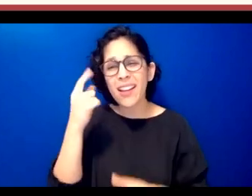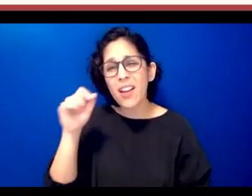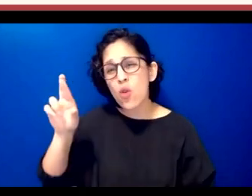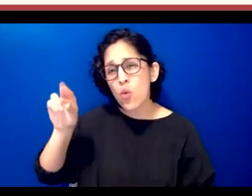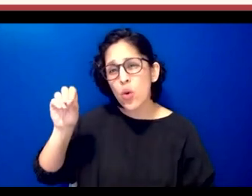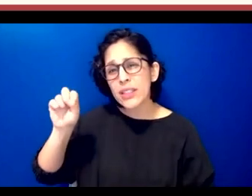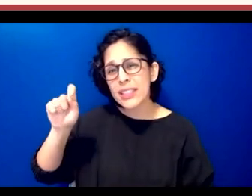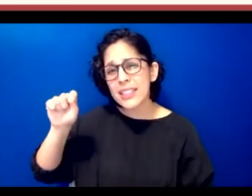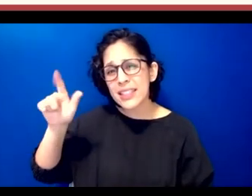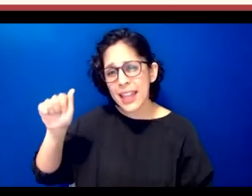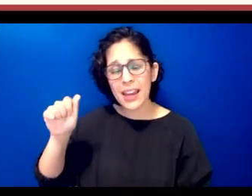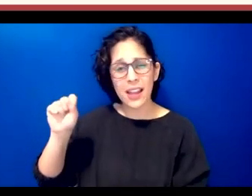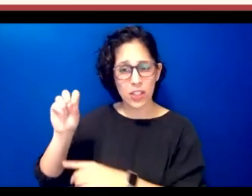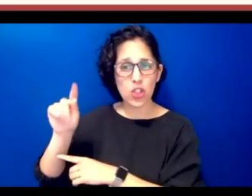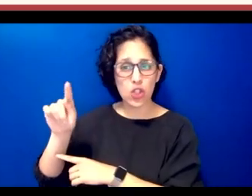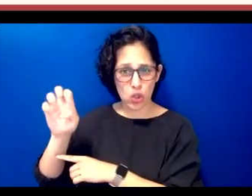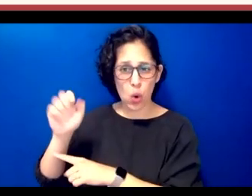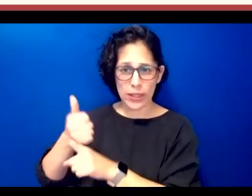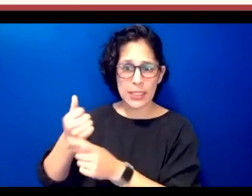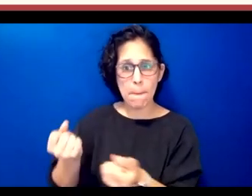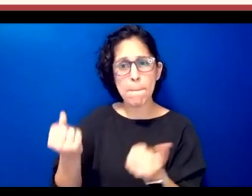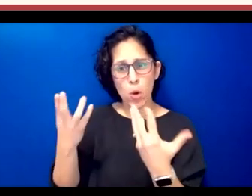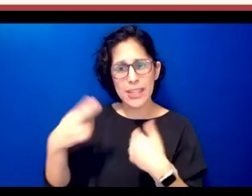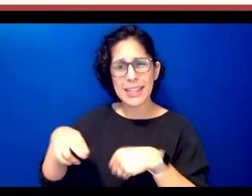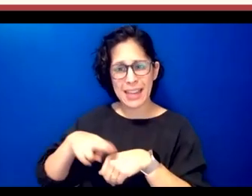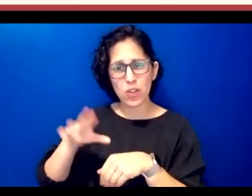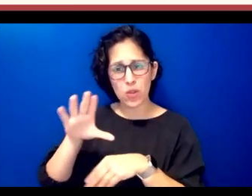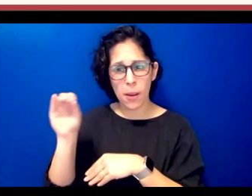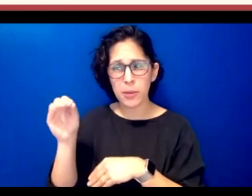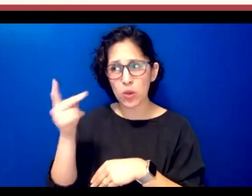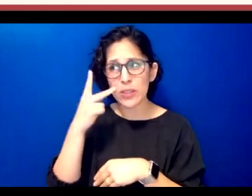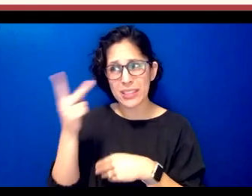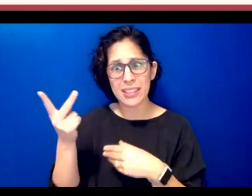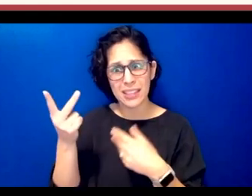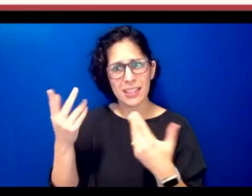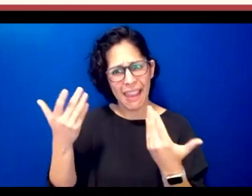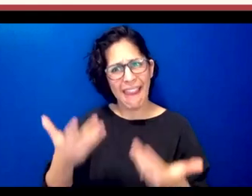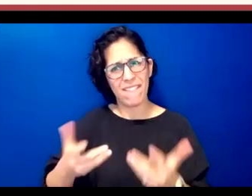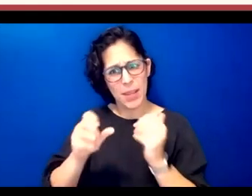and has exceptional marketing and you can see it all over the place online into kiosks